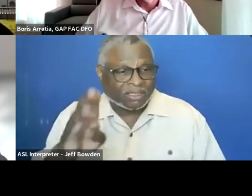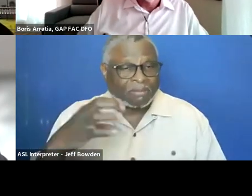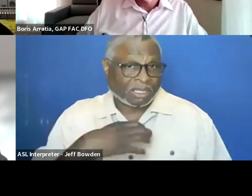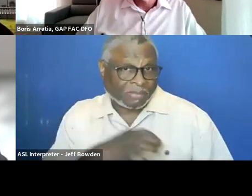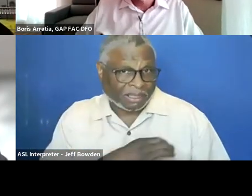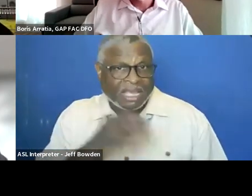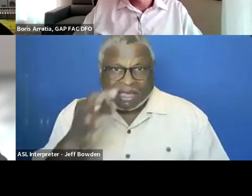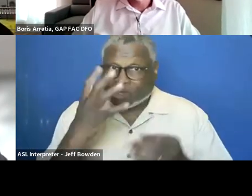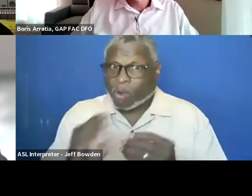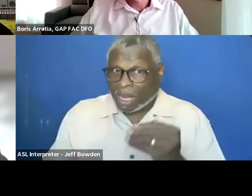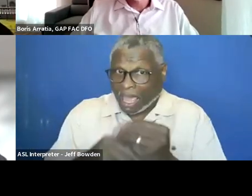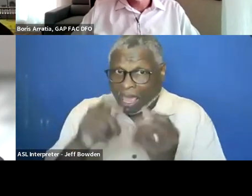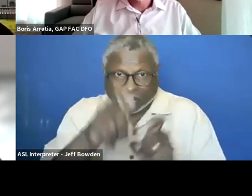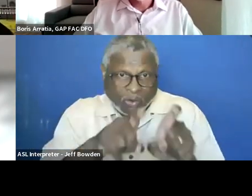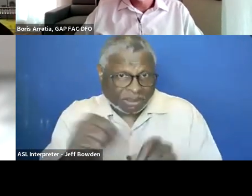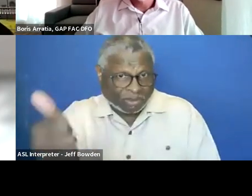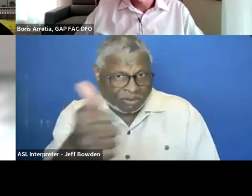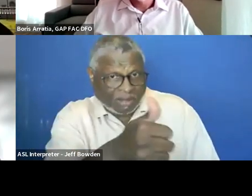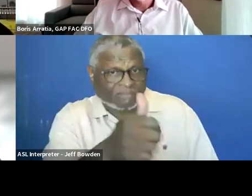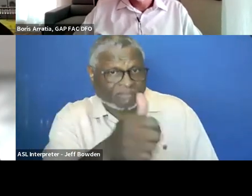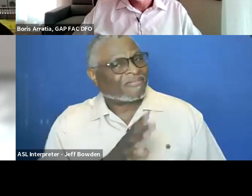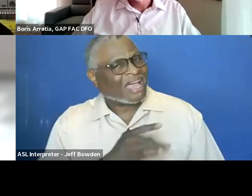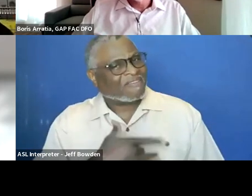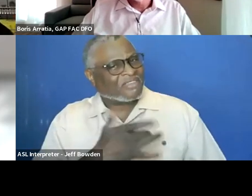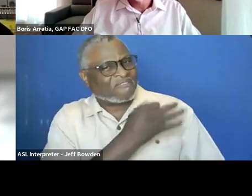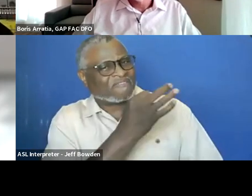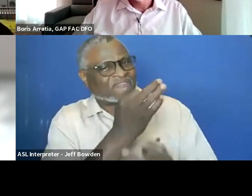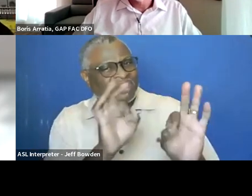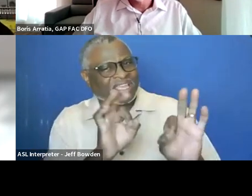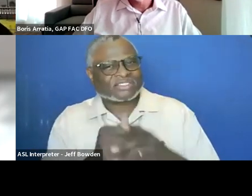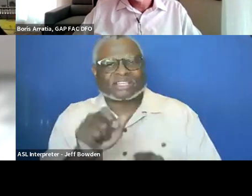if you want to jump in at any point feel free and come off the microphone and jump in and,